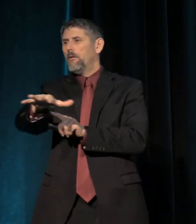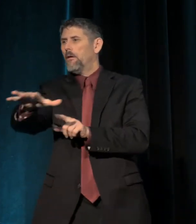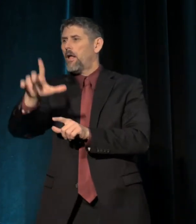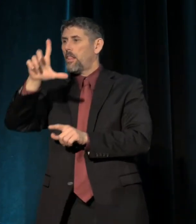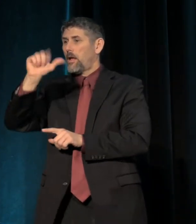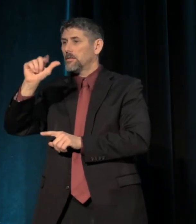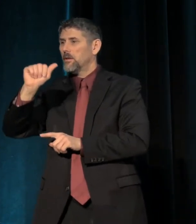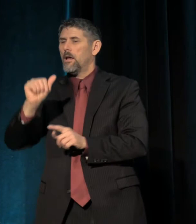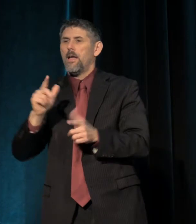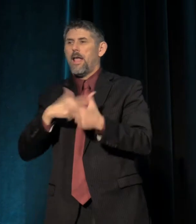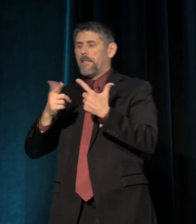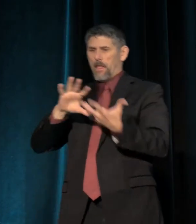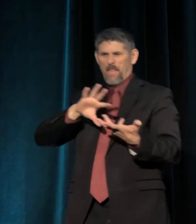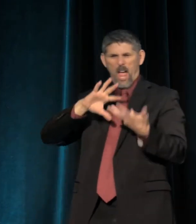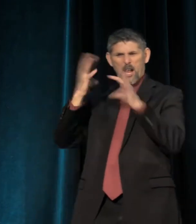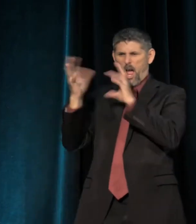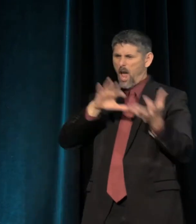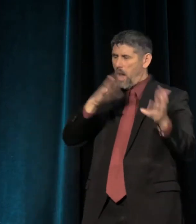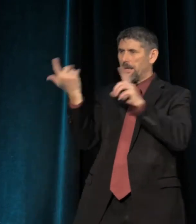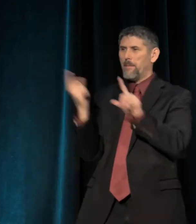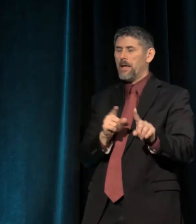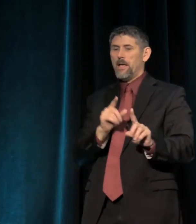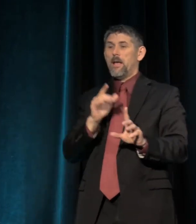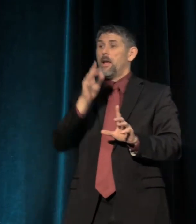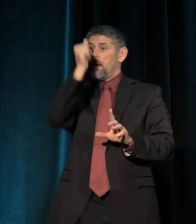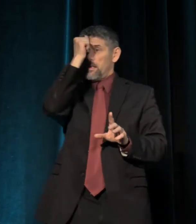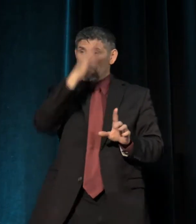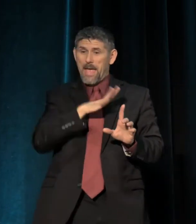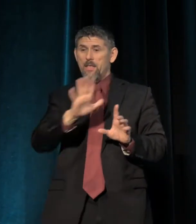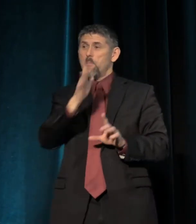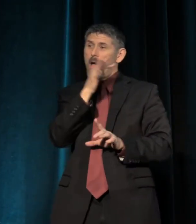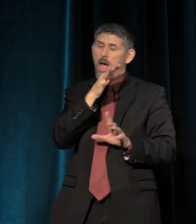And in the chaos that followed, both of the men and their mother were beaten and taken to jail,